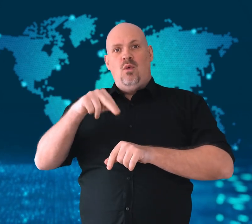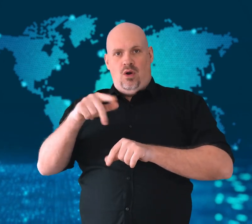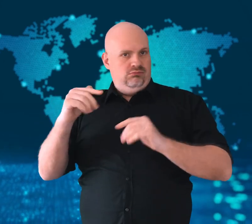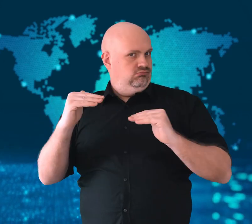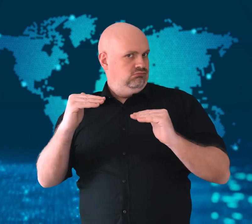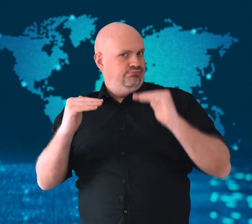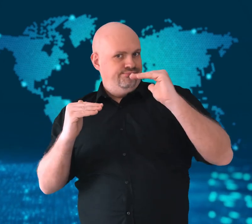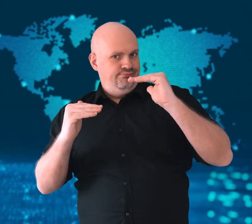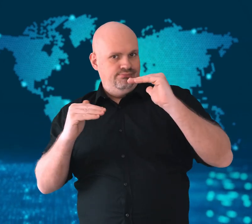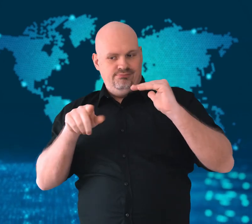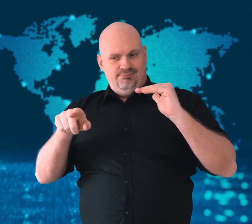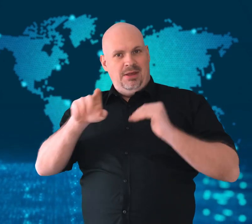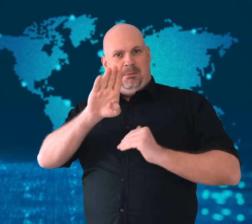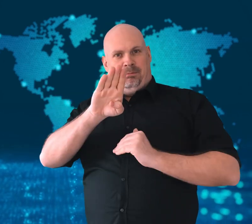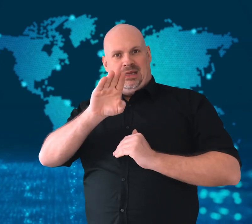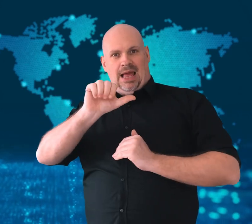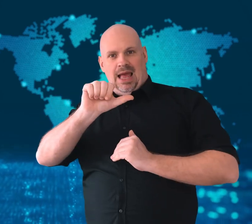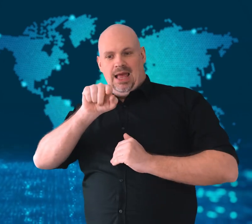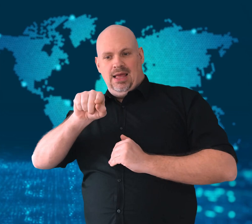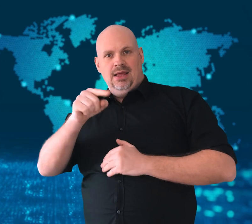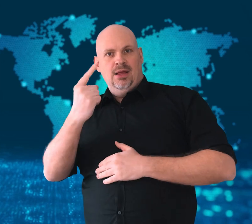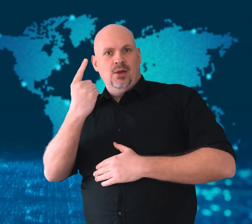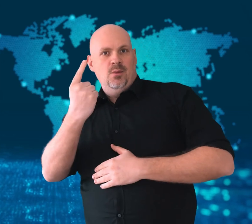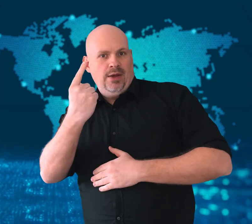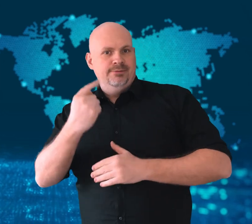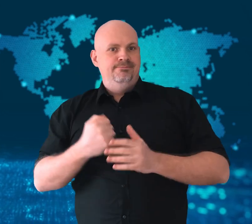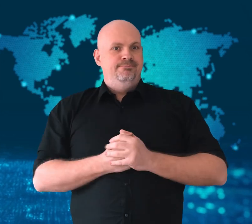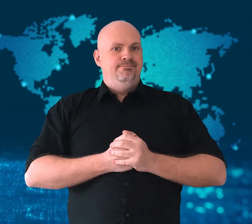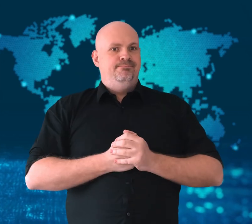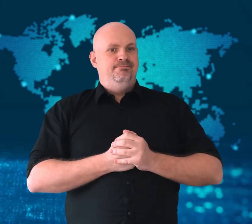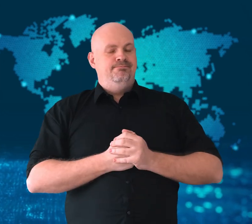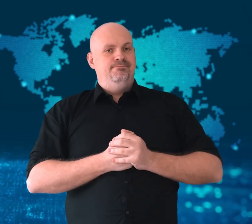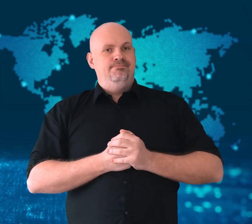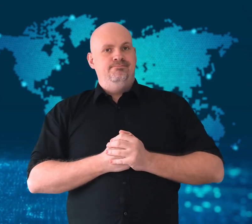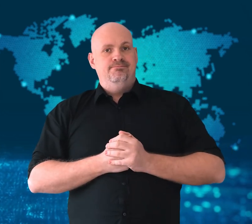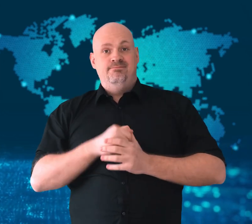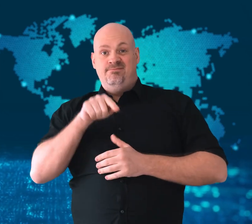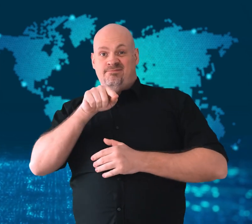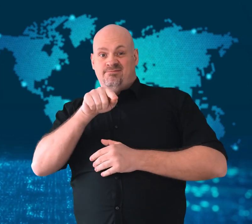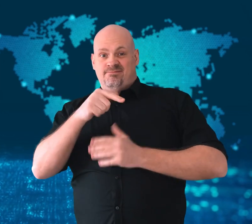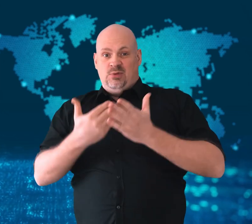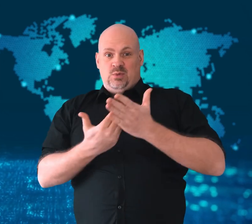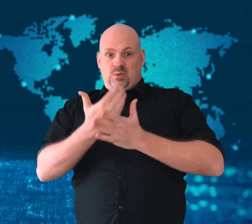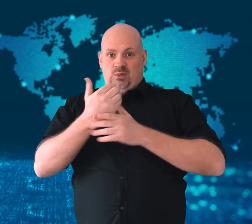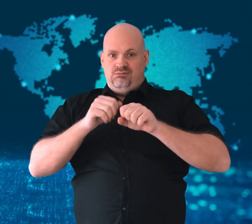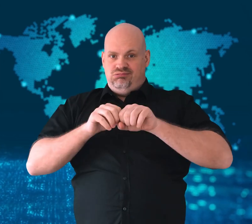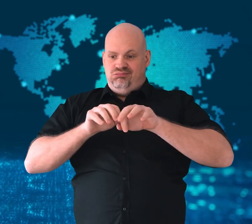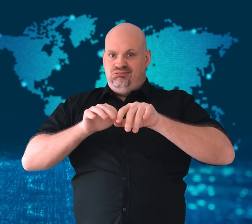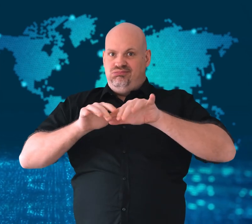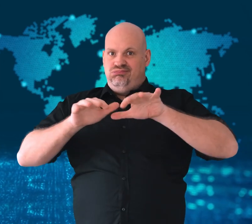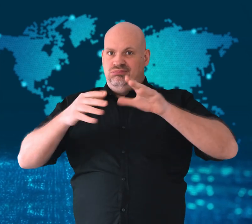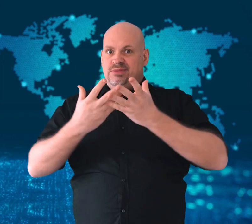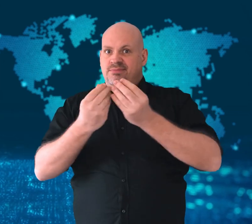such as Denmark, the UK, and the US.